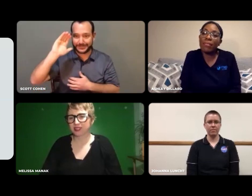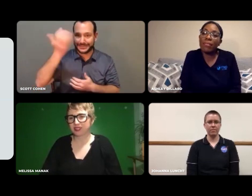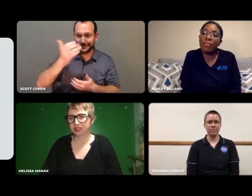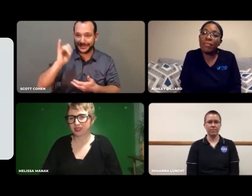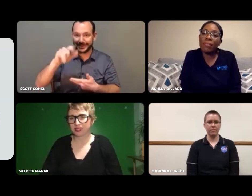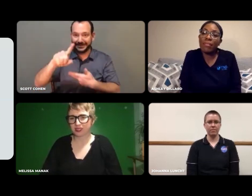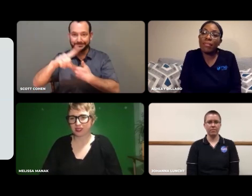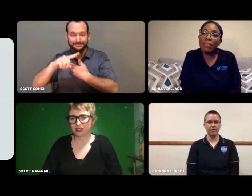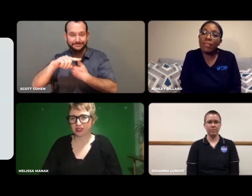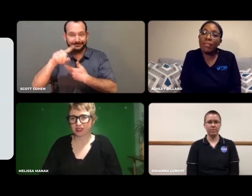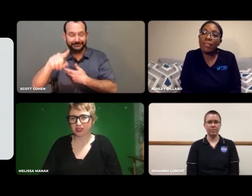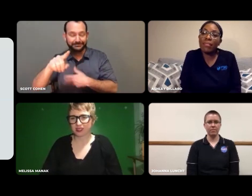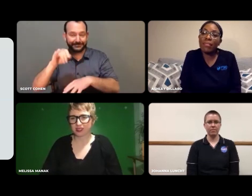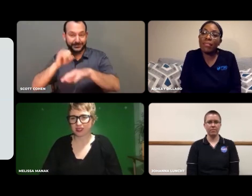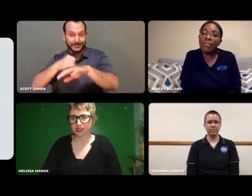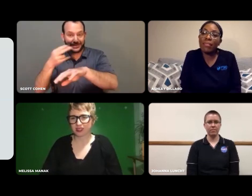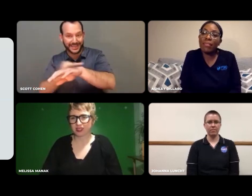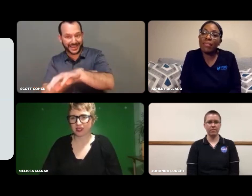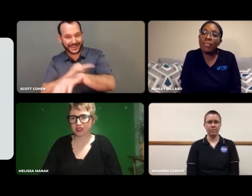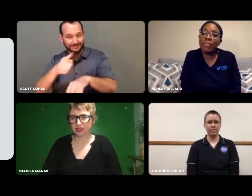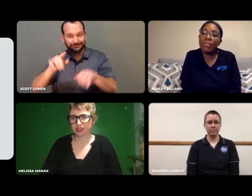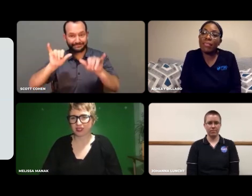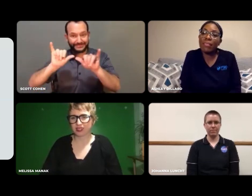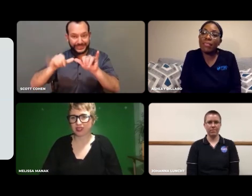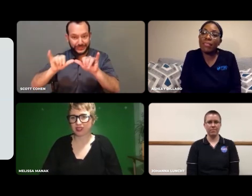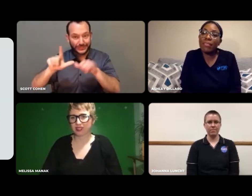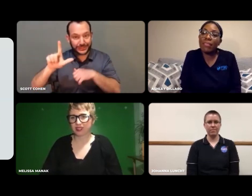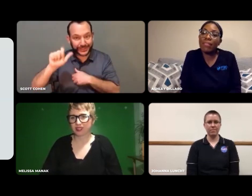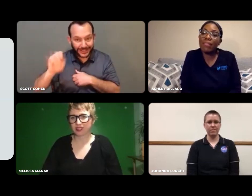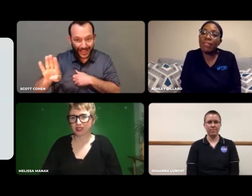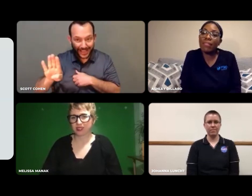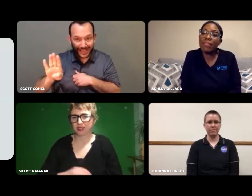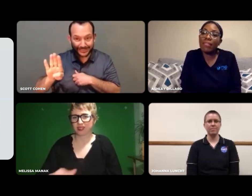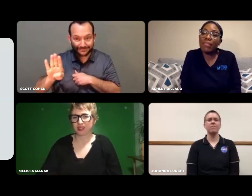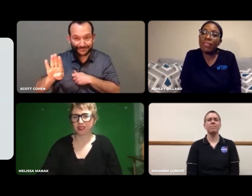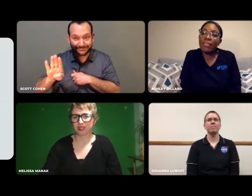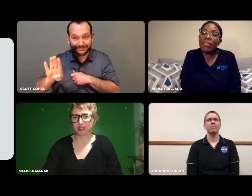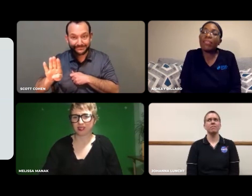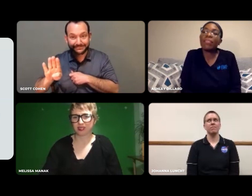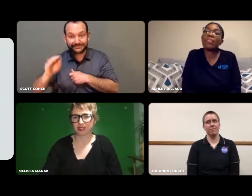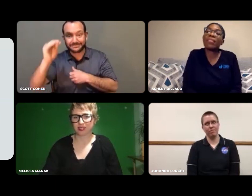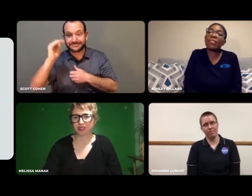Johanna works and focuses in an engineering lab.